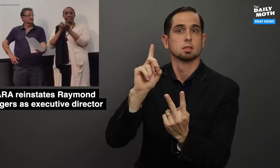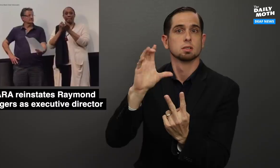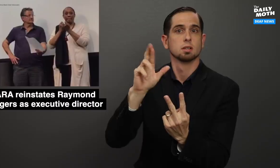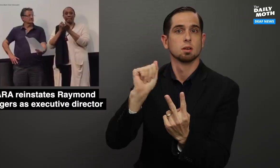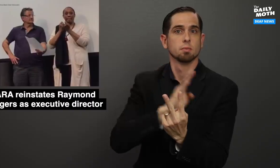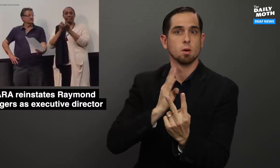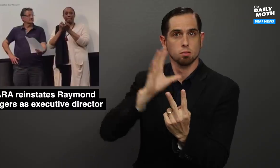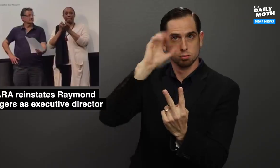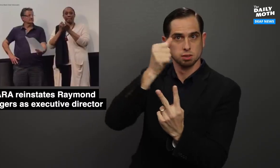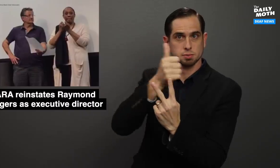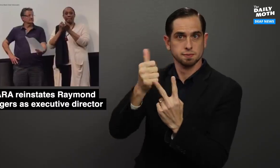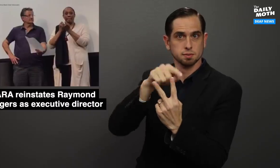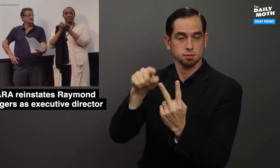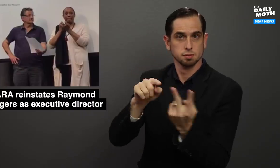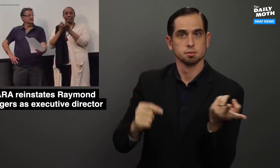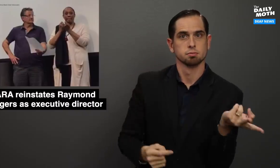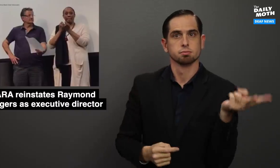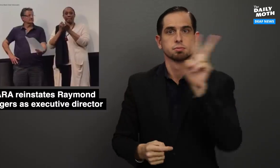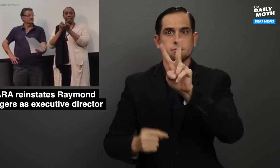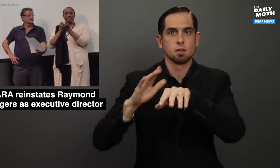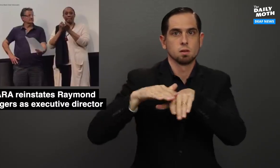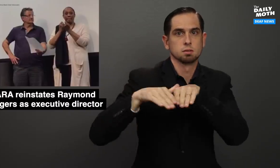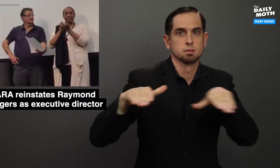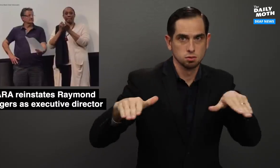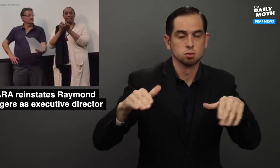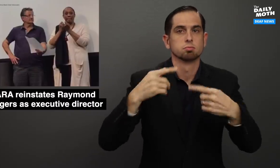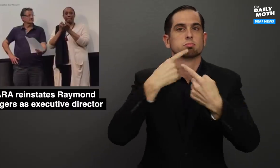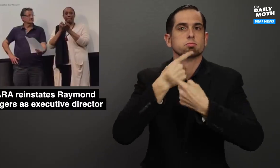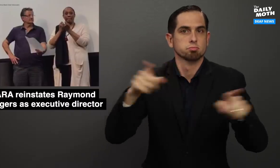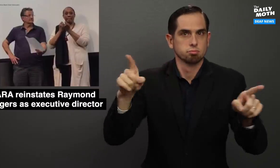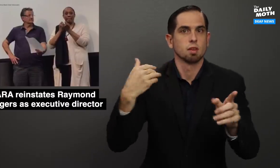DCARA board presidents came up onstage to announce